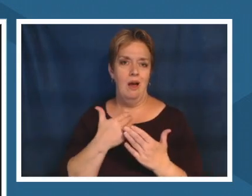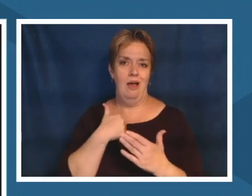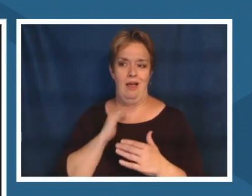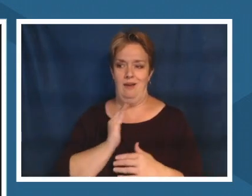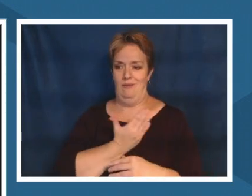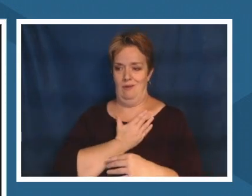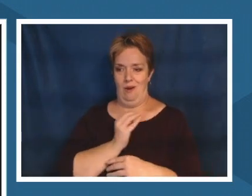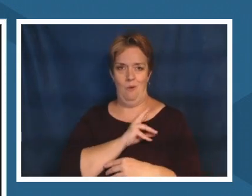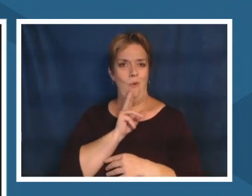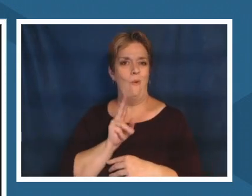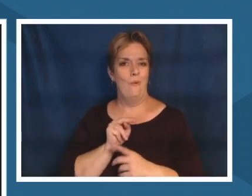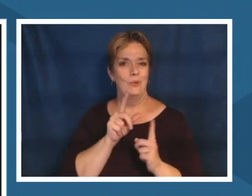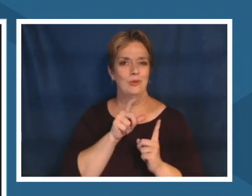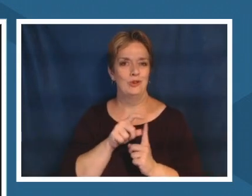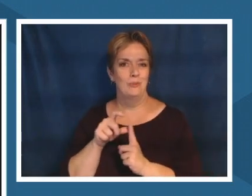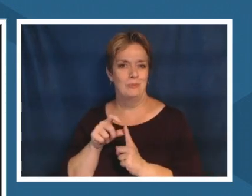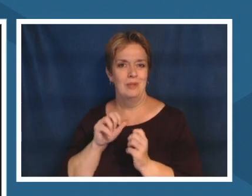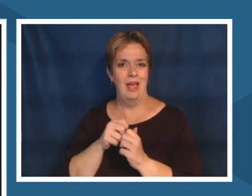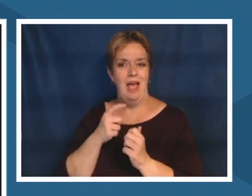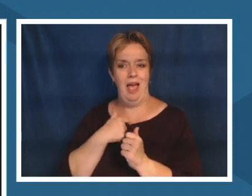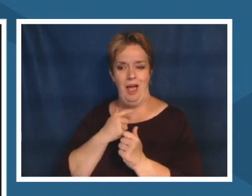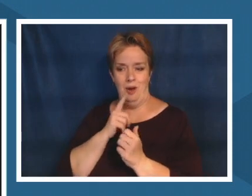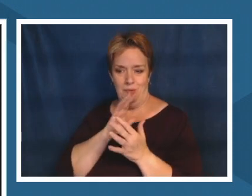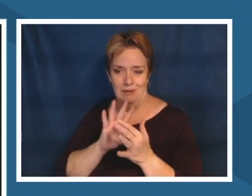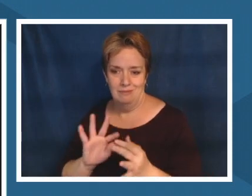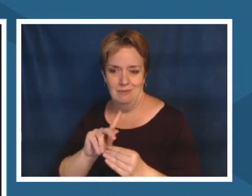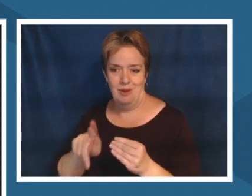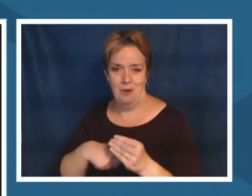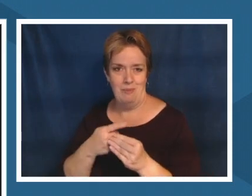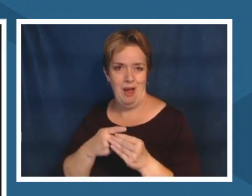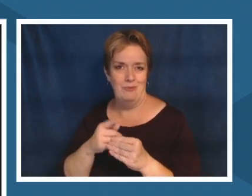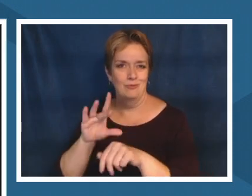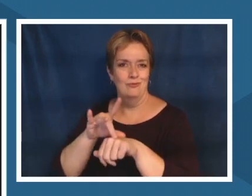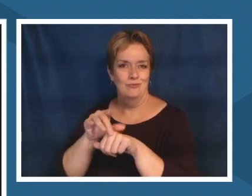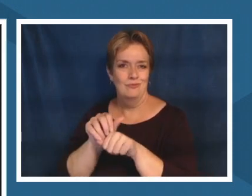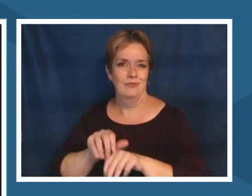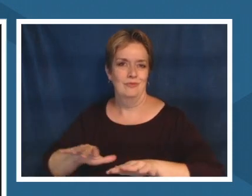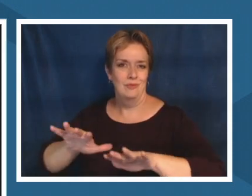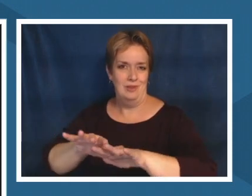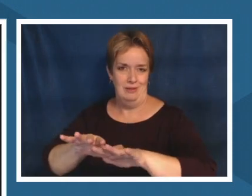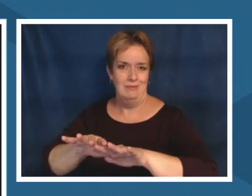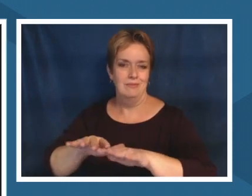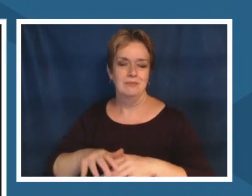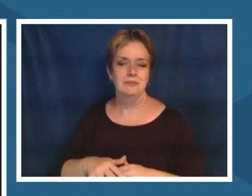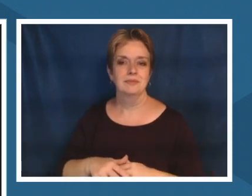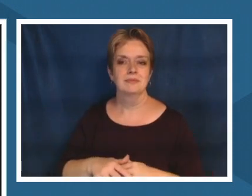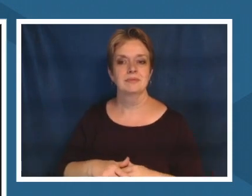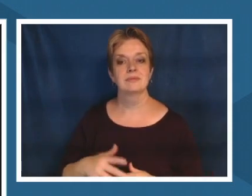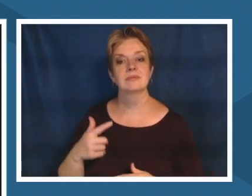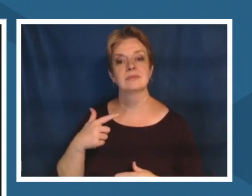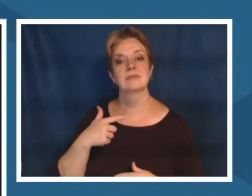um in which we address the land i like to um